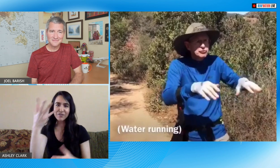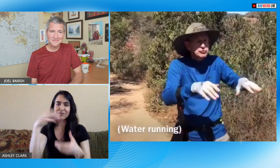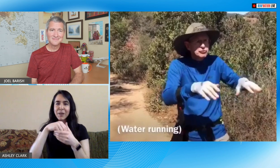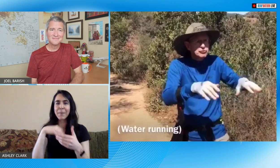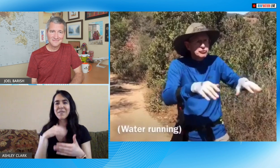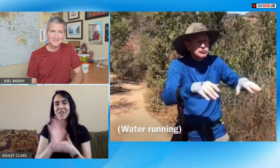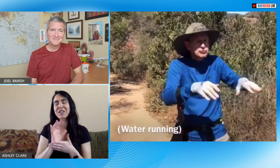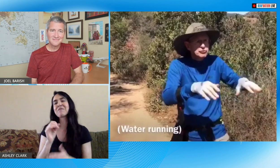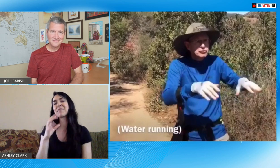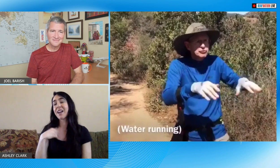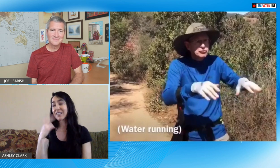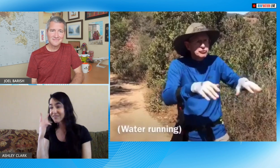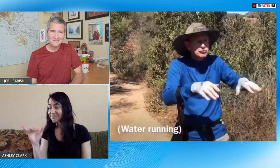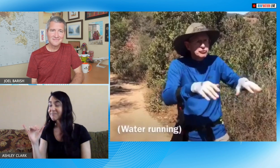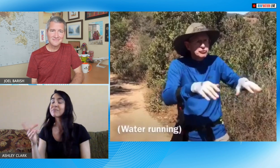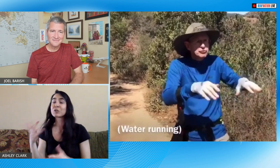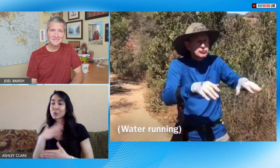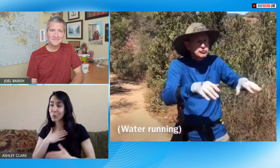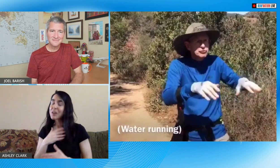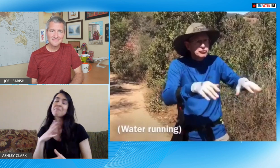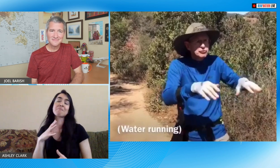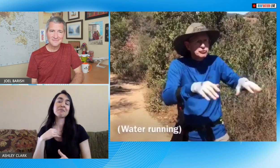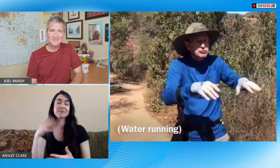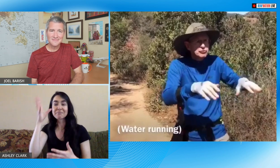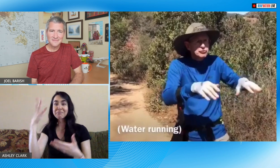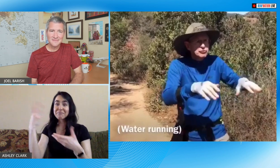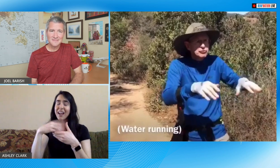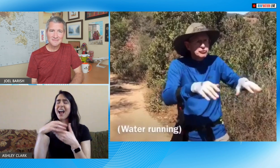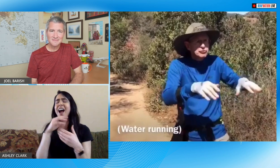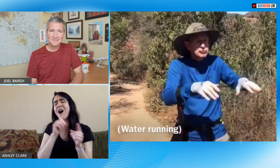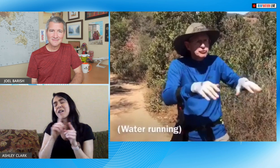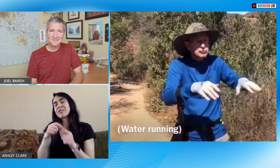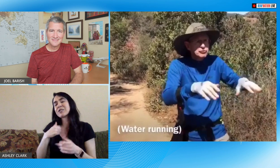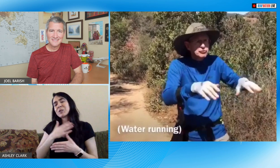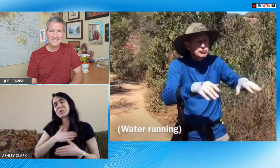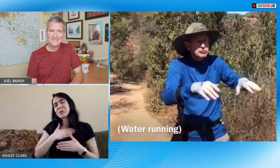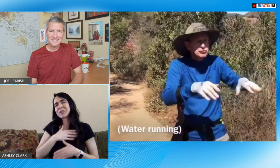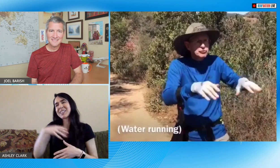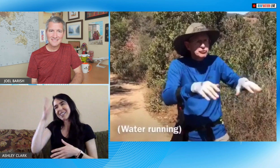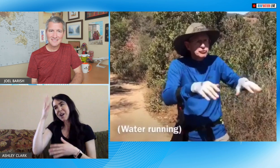people enjoy seeing my dad in the videos and since and my dad enjoys